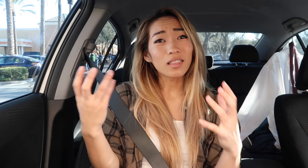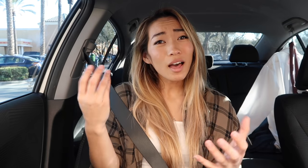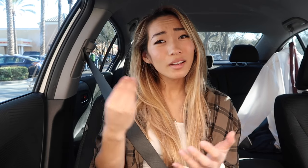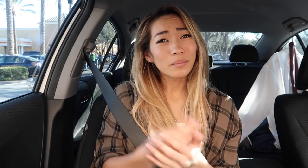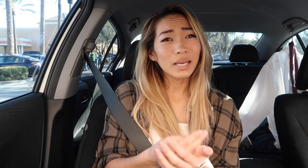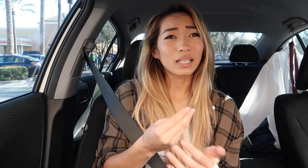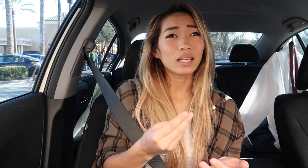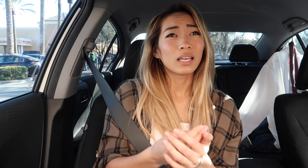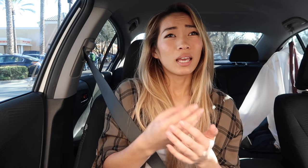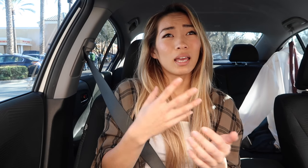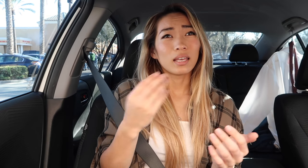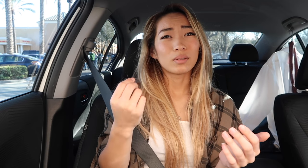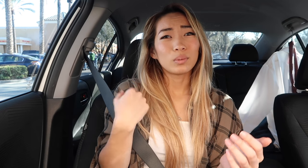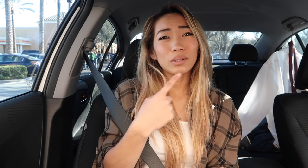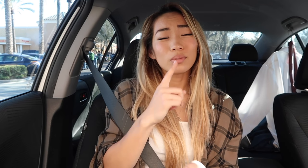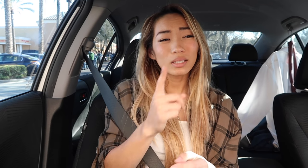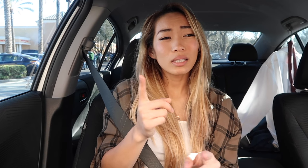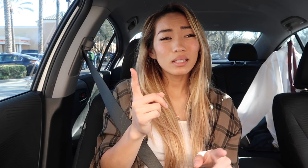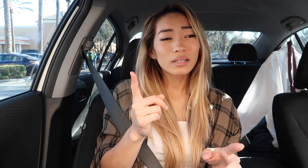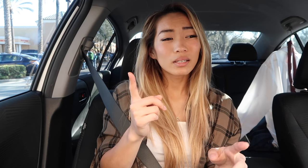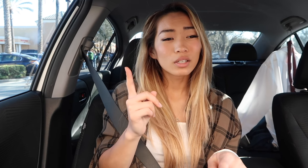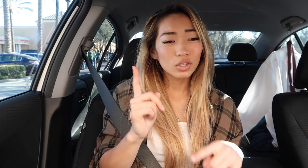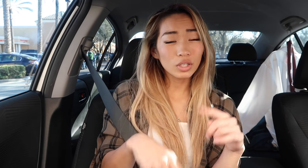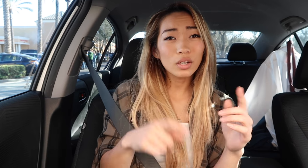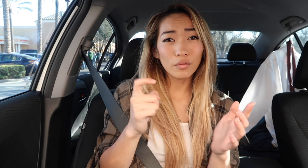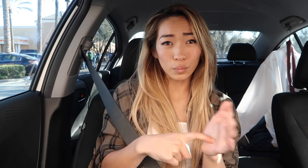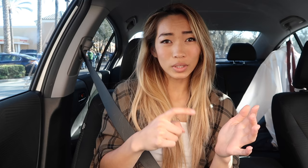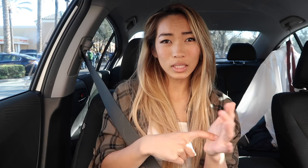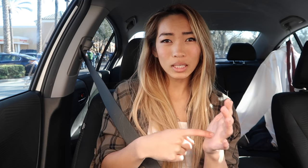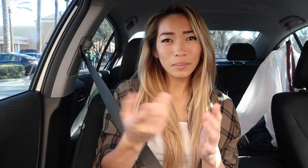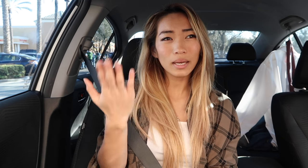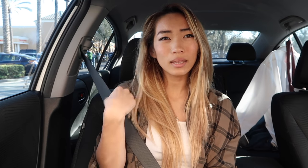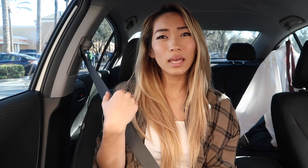That is a lot of money and we really couldn't afford it back then